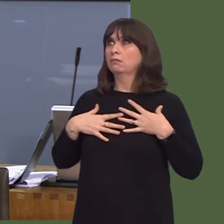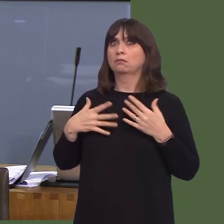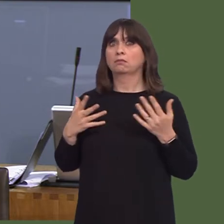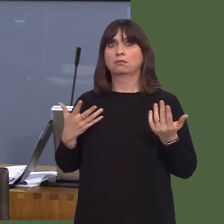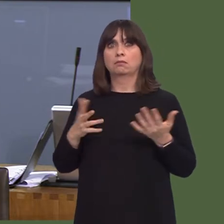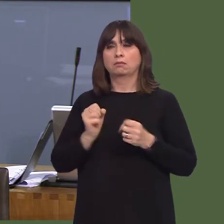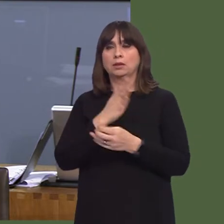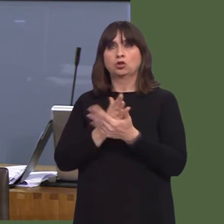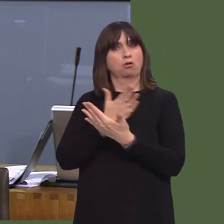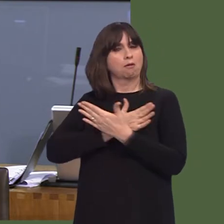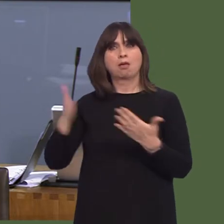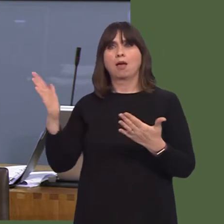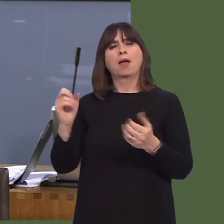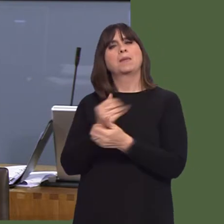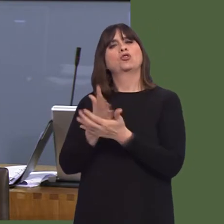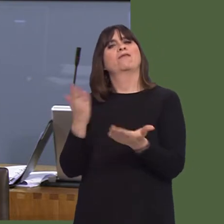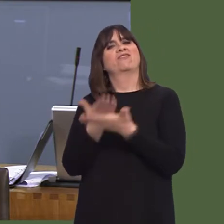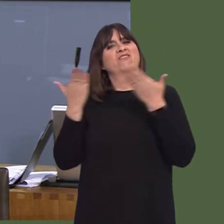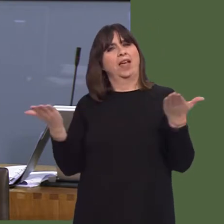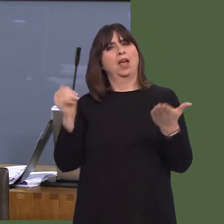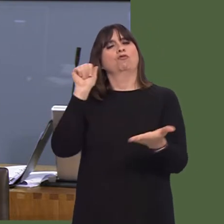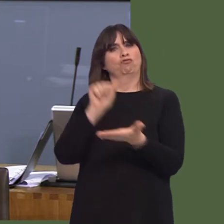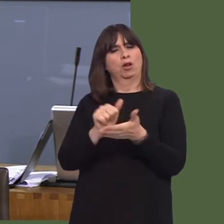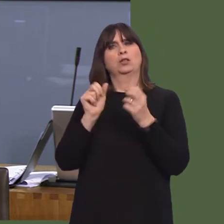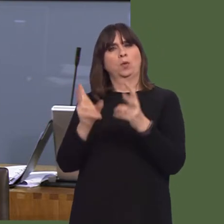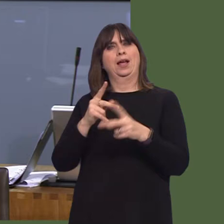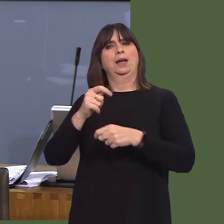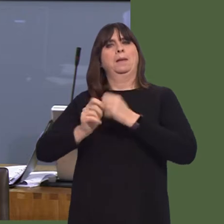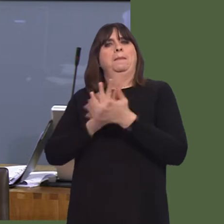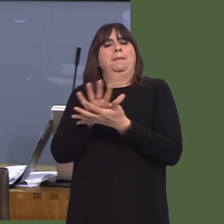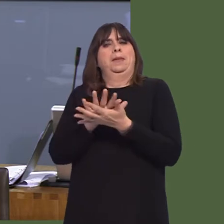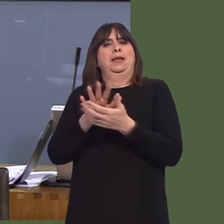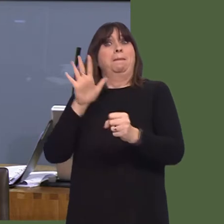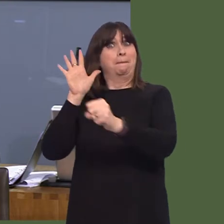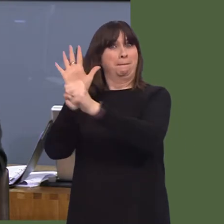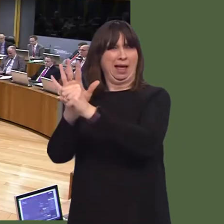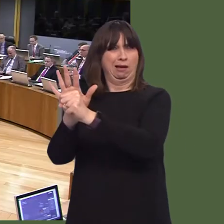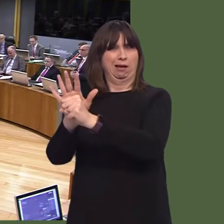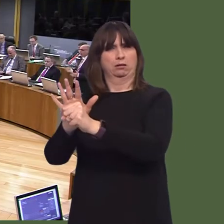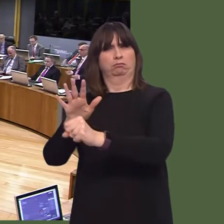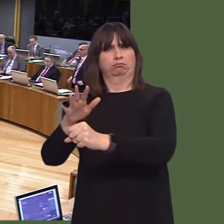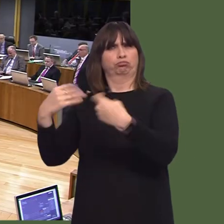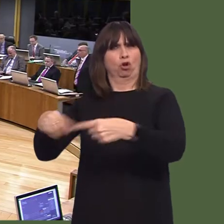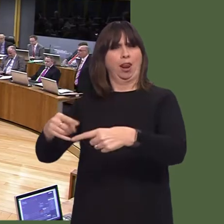There doesn't seem to be any answers around the real challenges that we do face in the next decade or two.